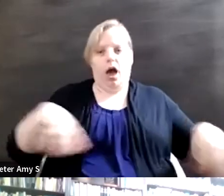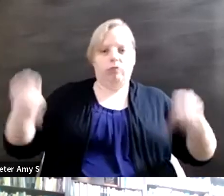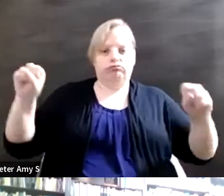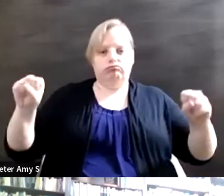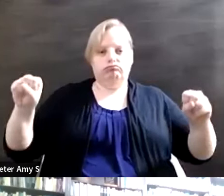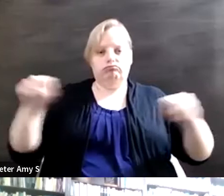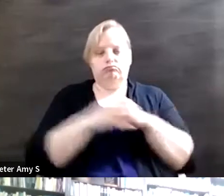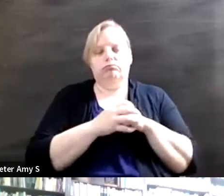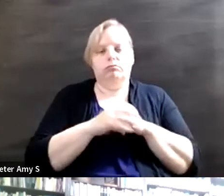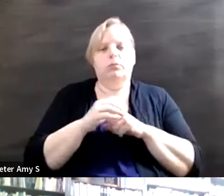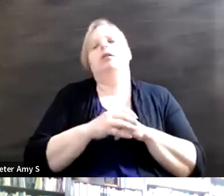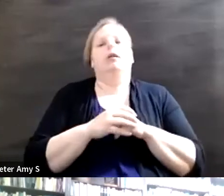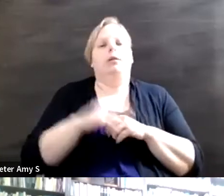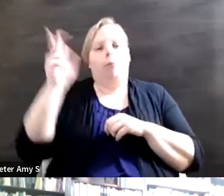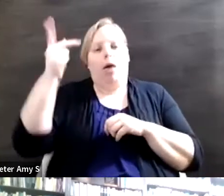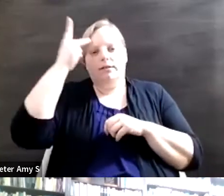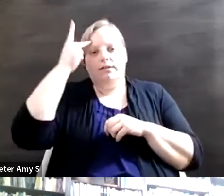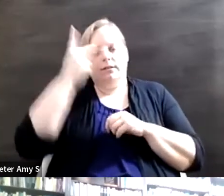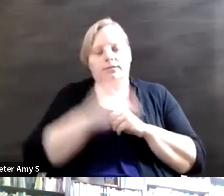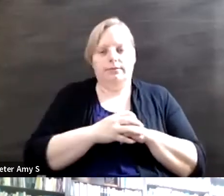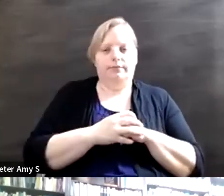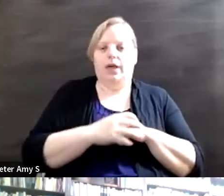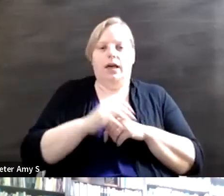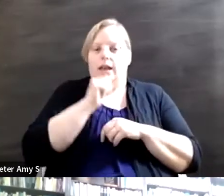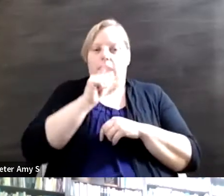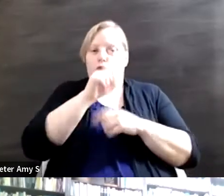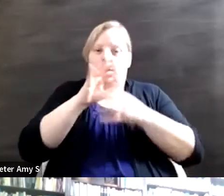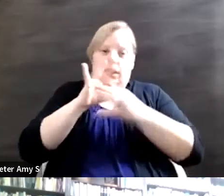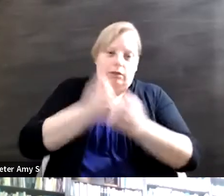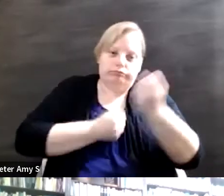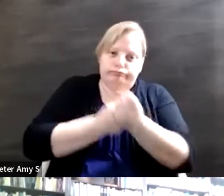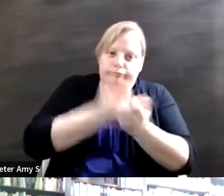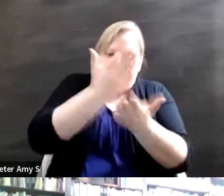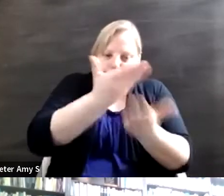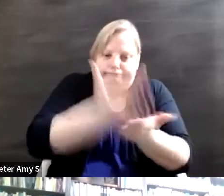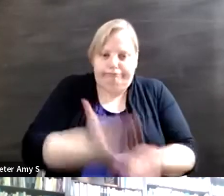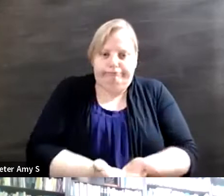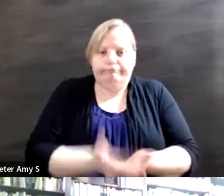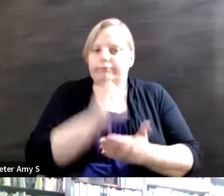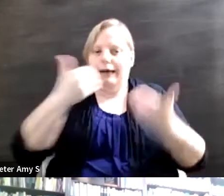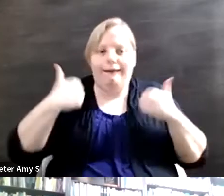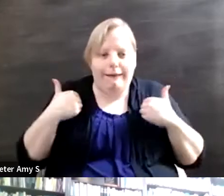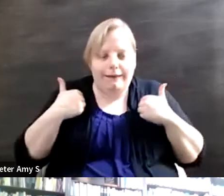not grounded in fact or empirical reality. The reservations that came with it basically said,